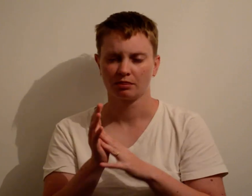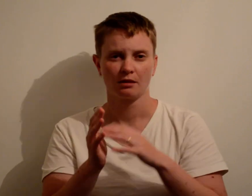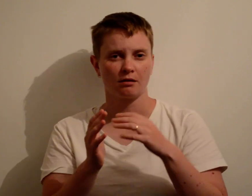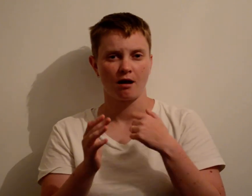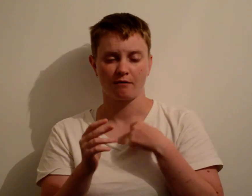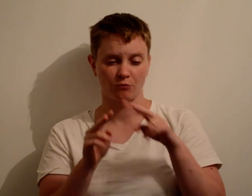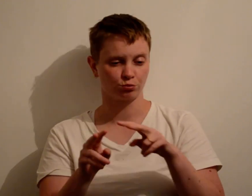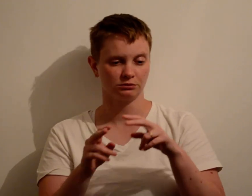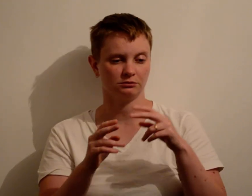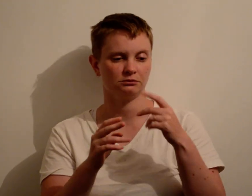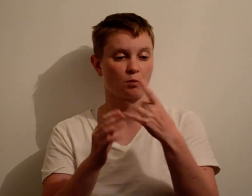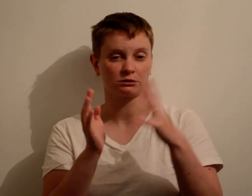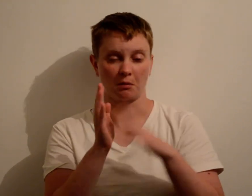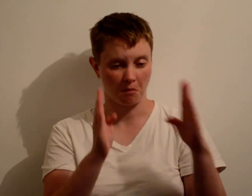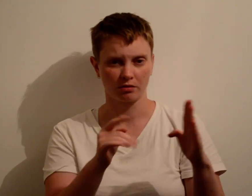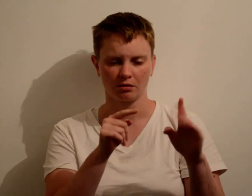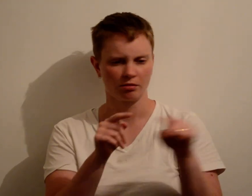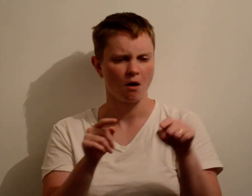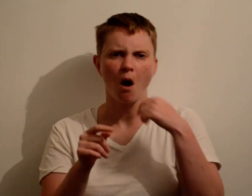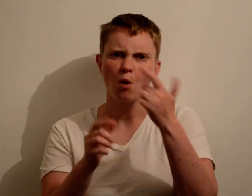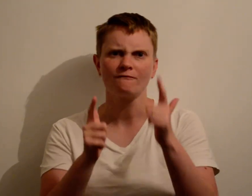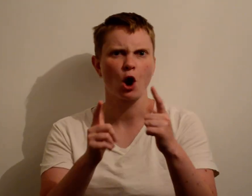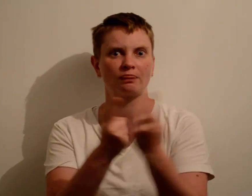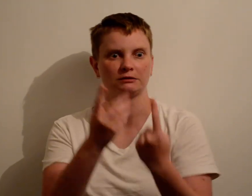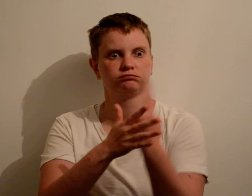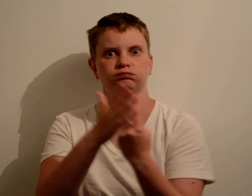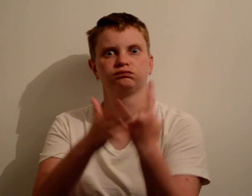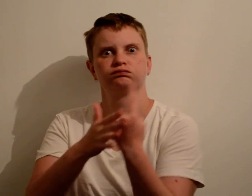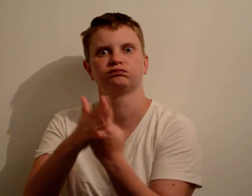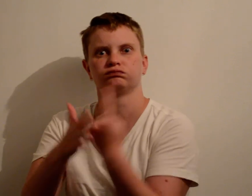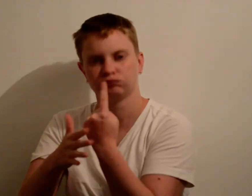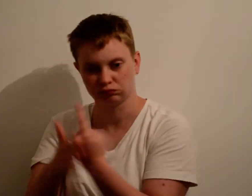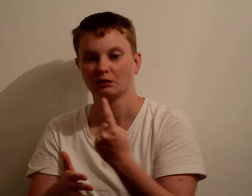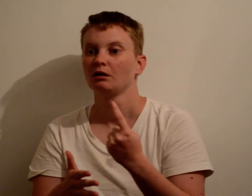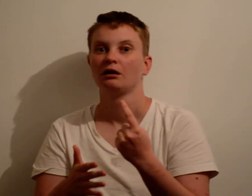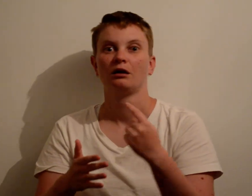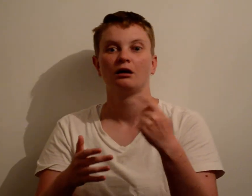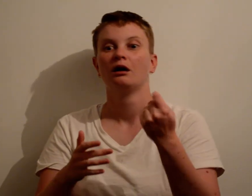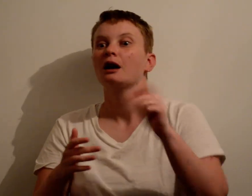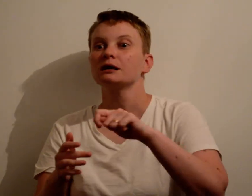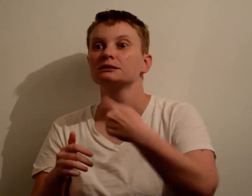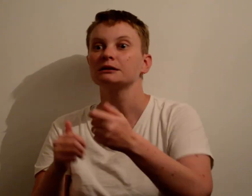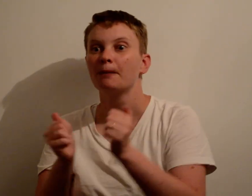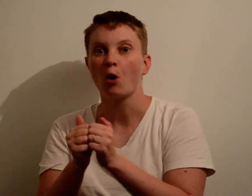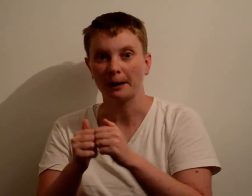I've noticed that every month before the appointments, there are so much stuff happening then at every counselling appointments